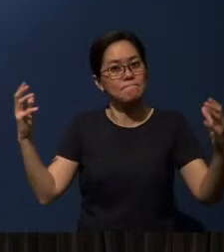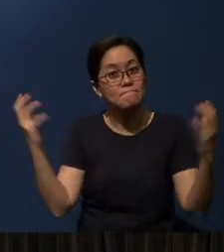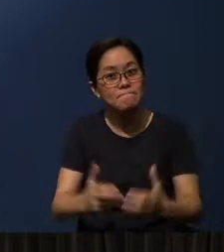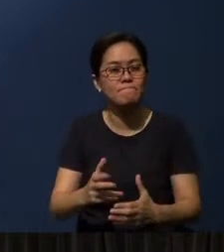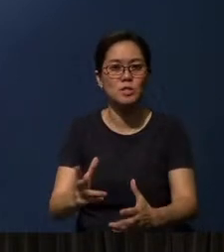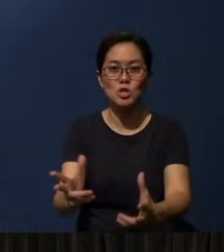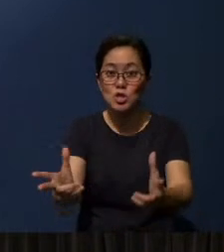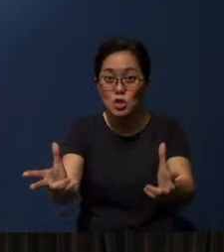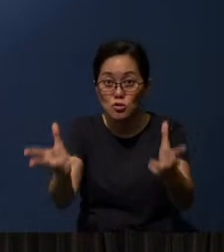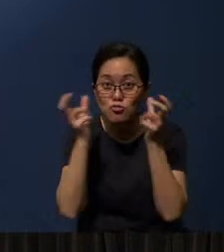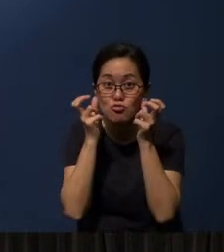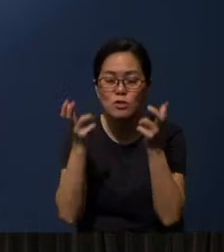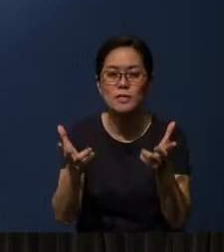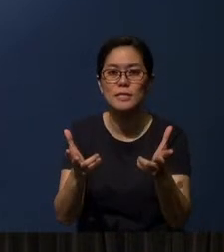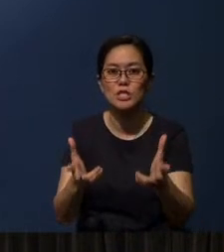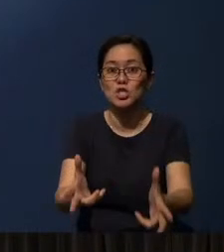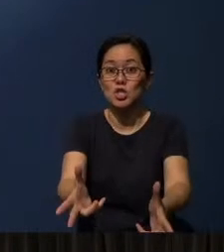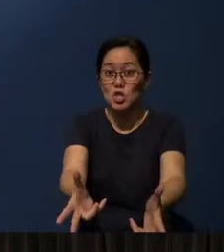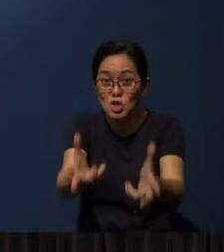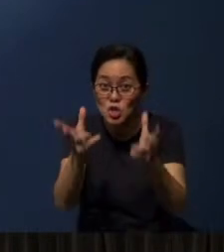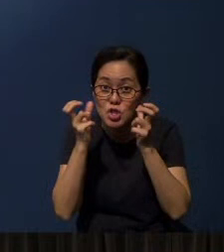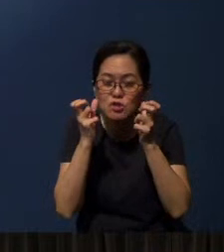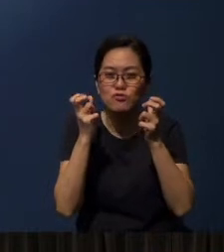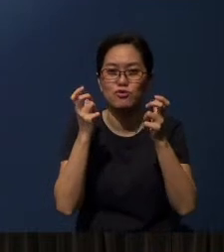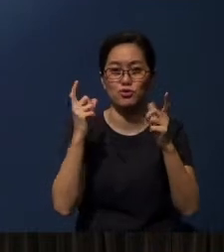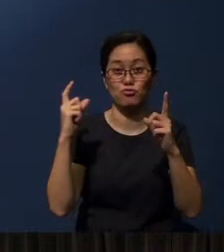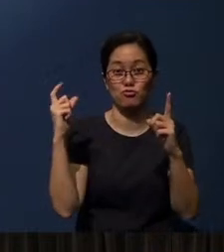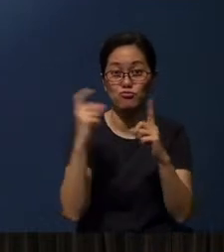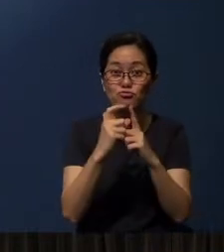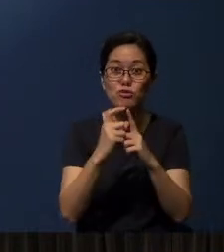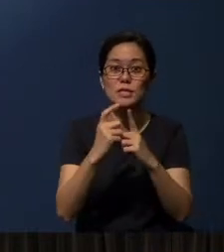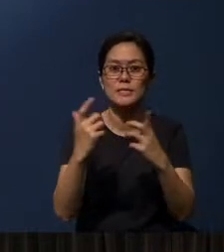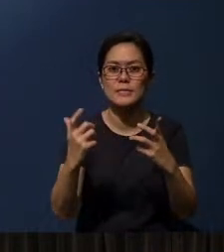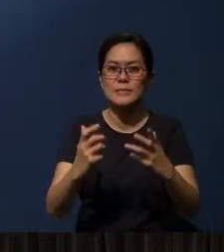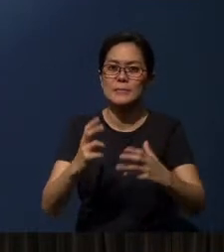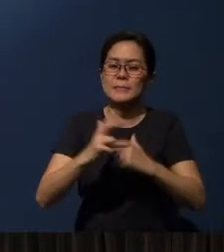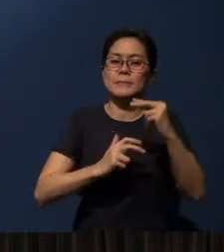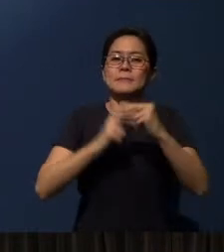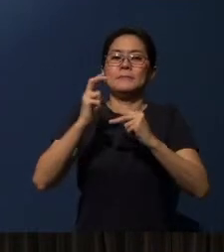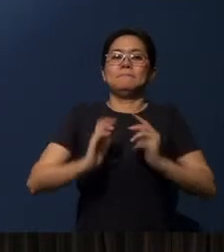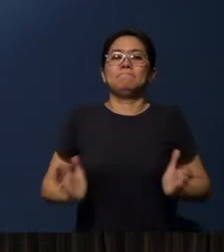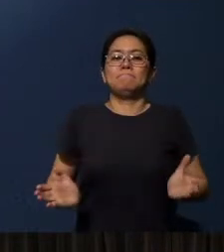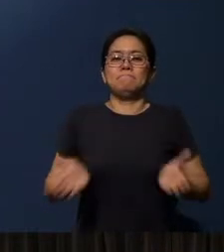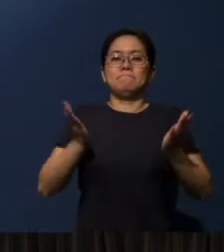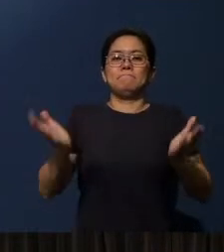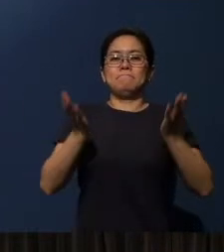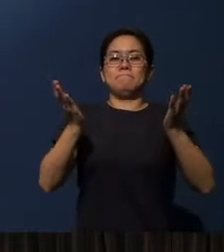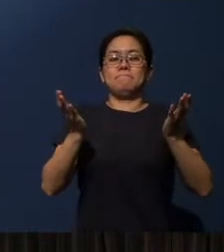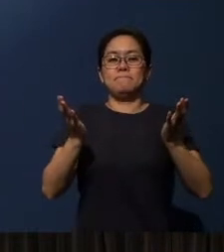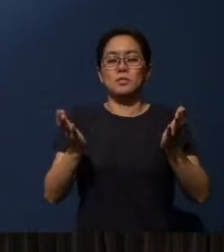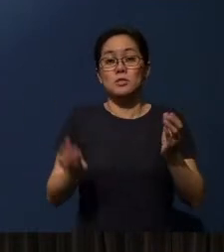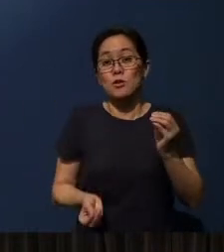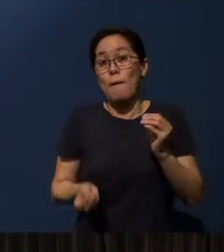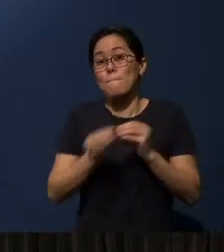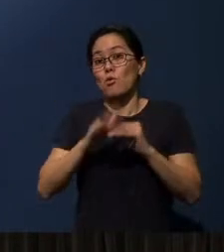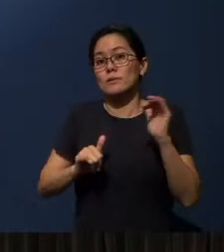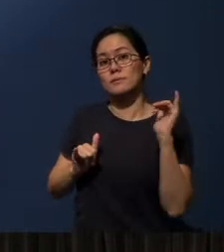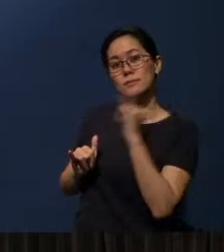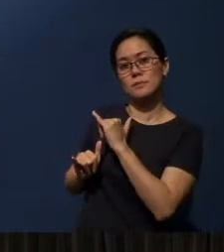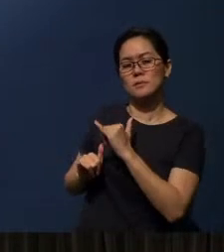And hearing the Word of God will build us up. More than just that, I will tell you this is not the end.